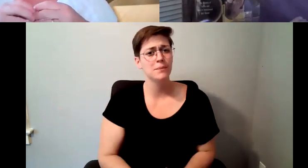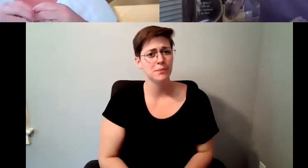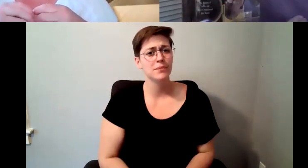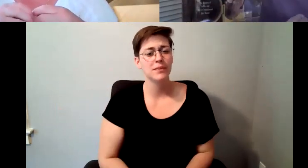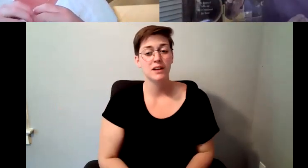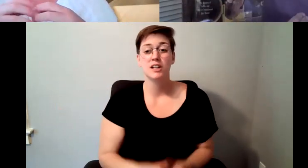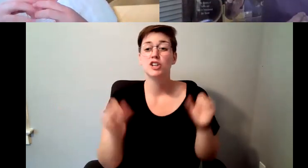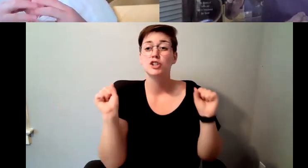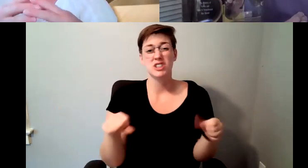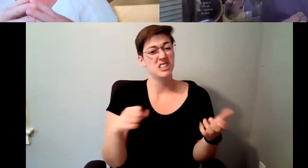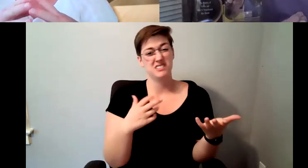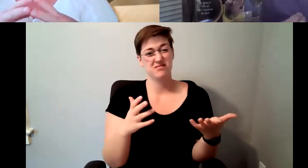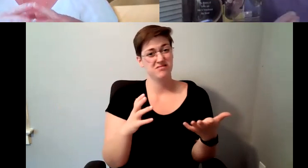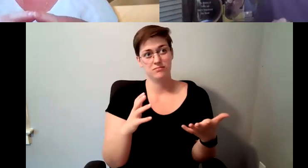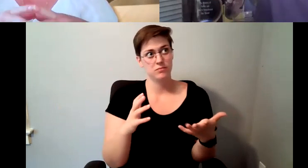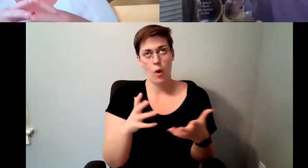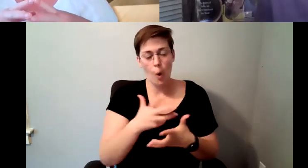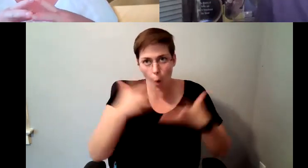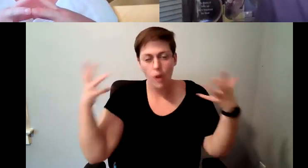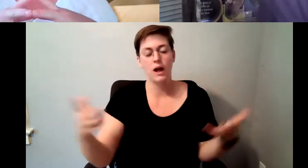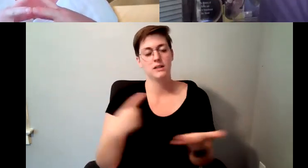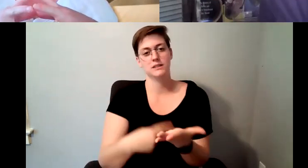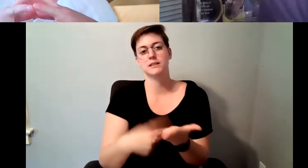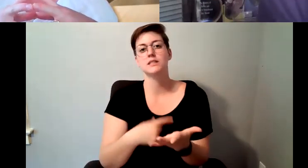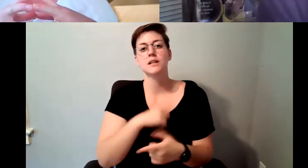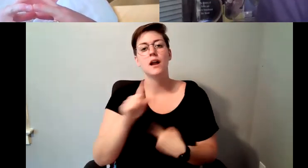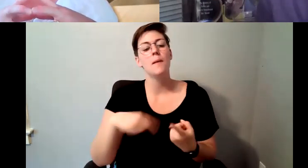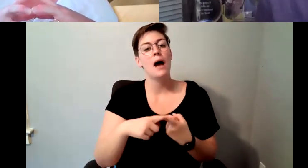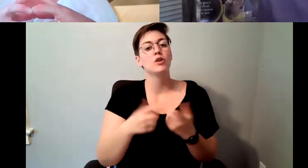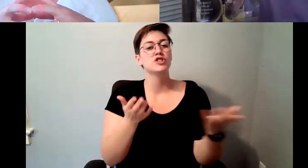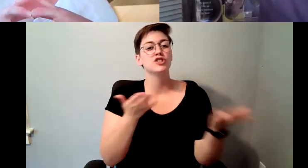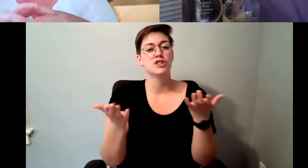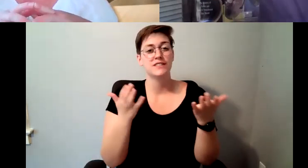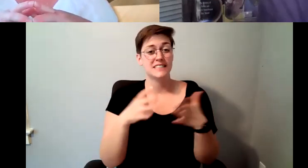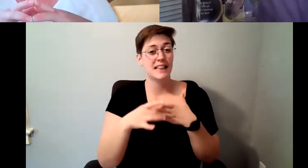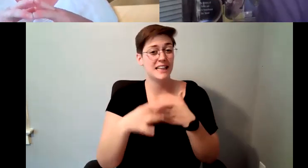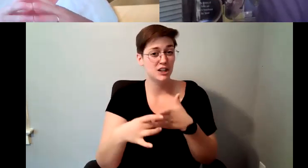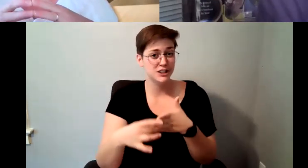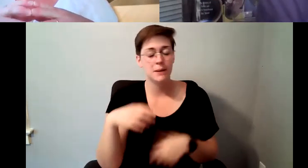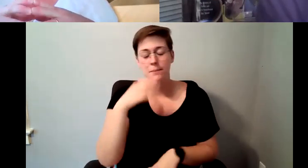but essentially you you operate with your team on their behalf and their well being